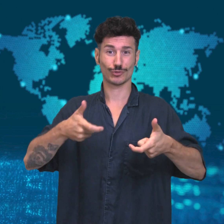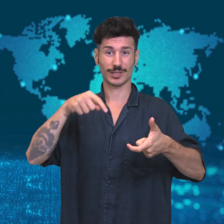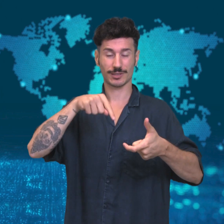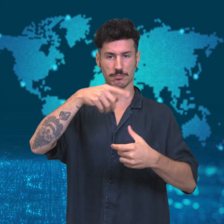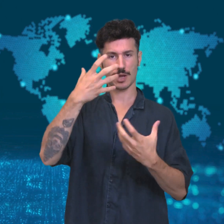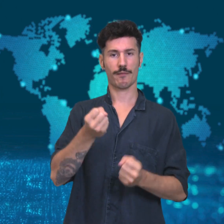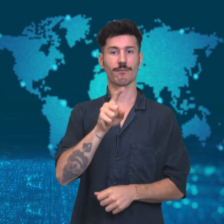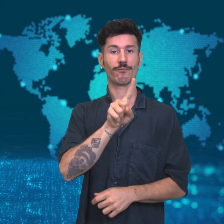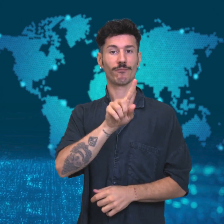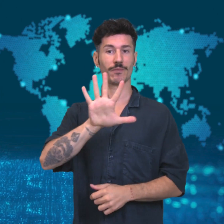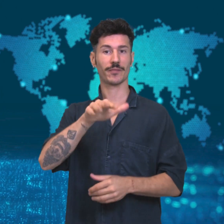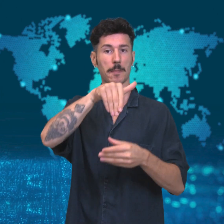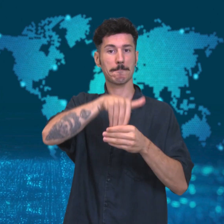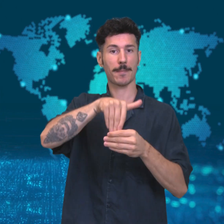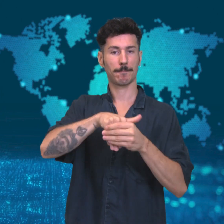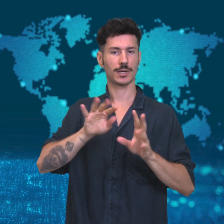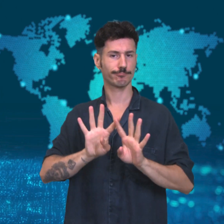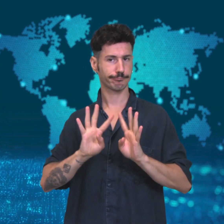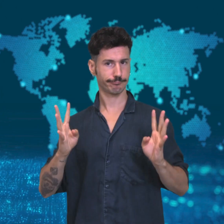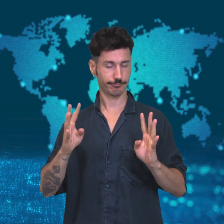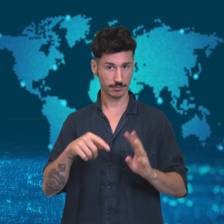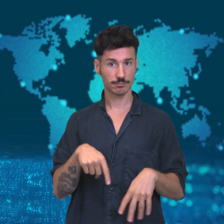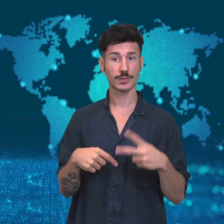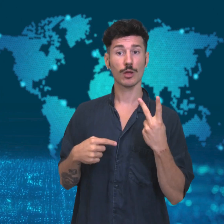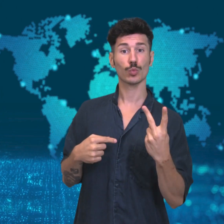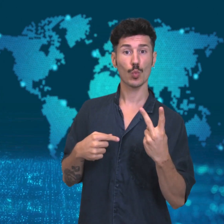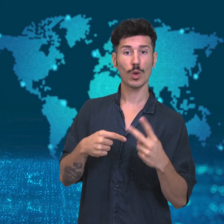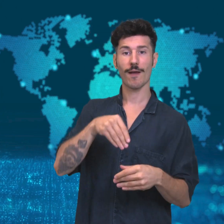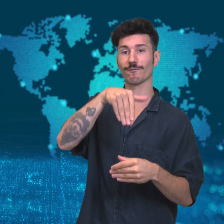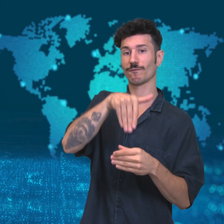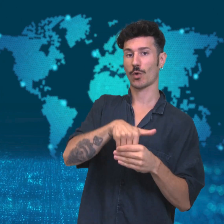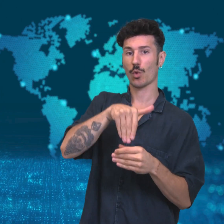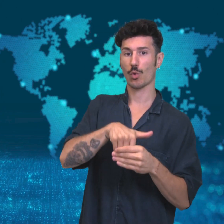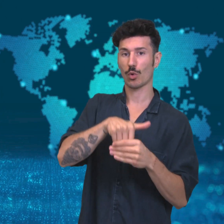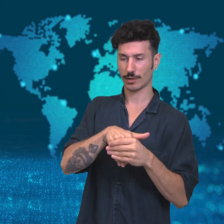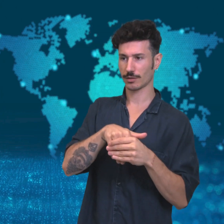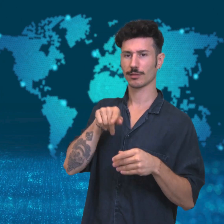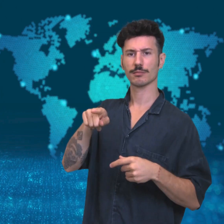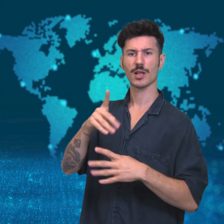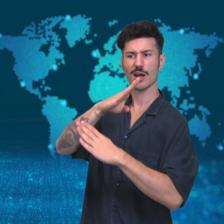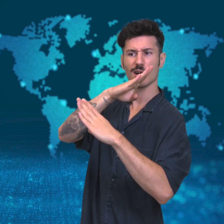Out of the 15 members on the UN Security Council,